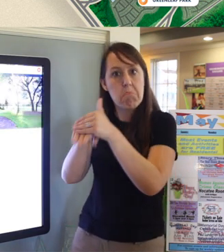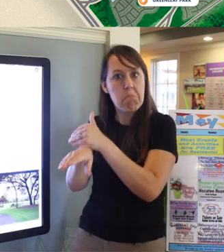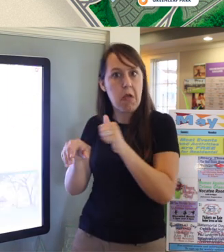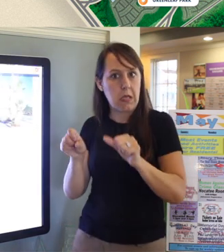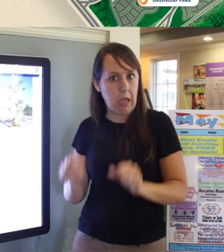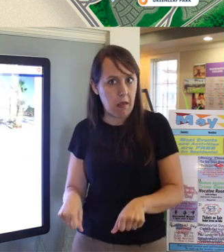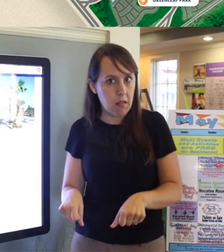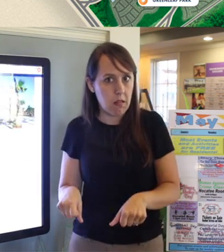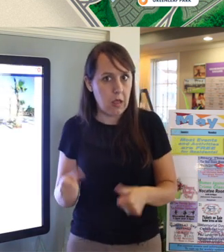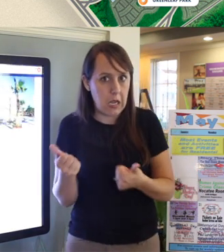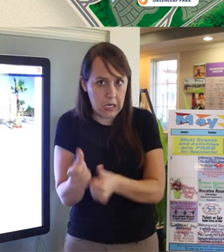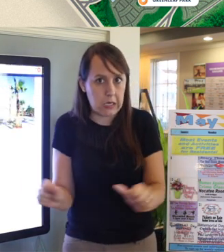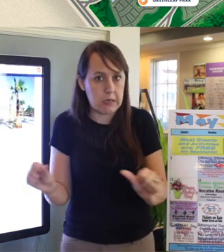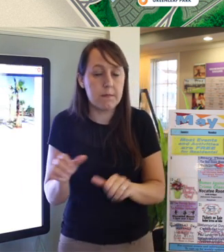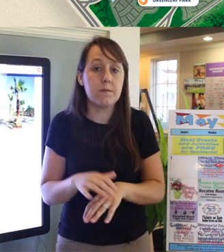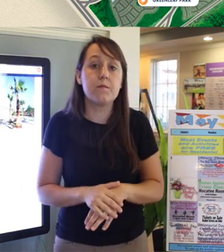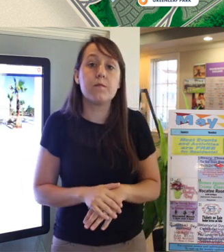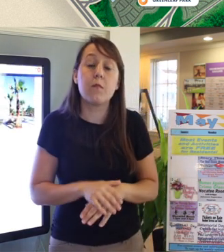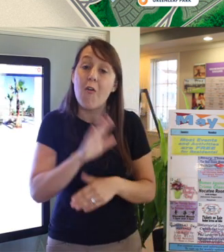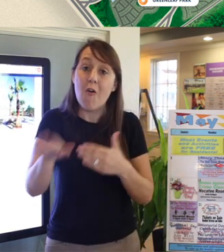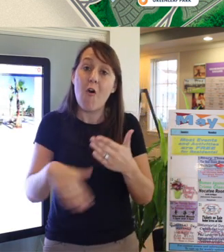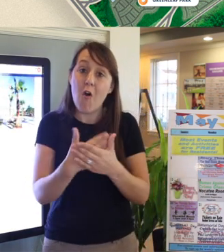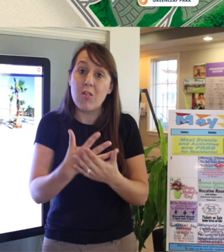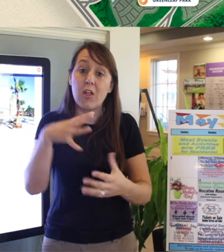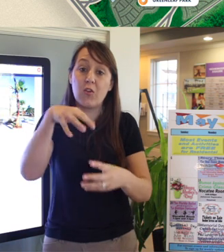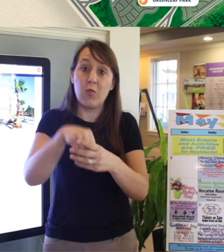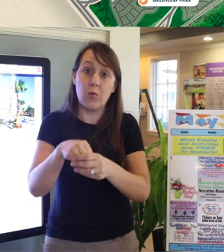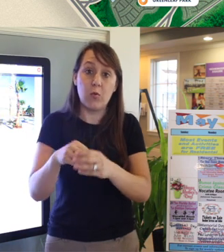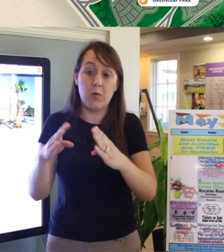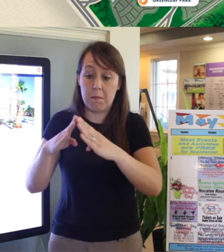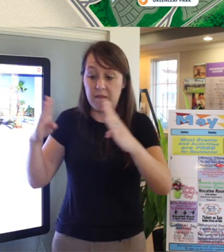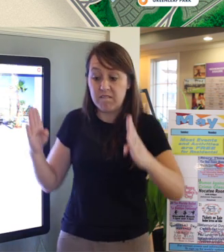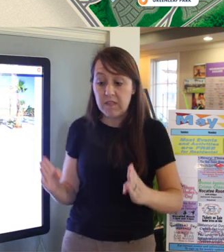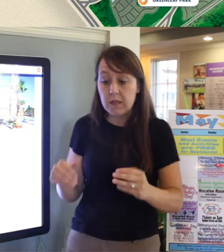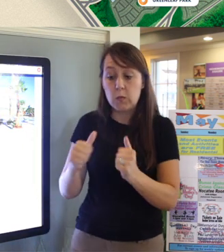All the parks include Resident pavilions with restrooms, playgrounds,